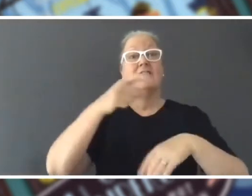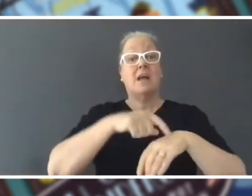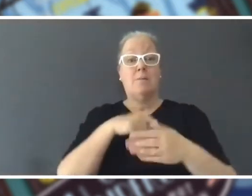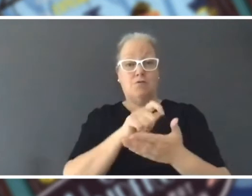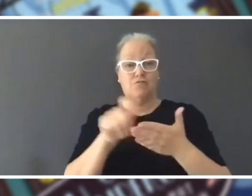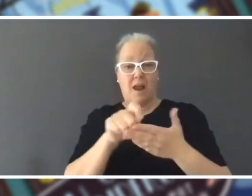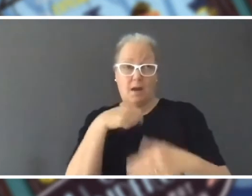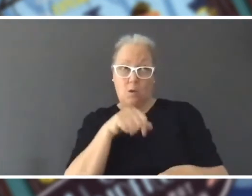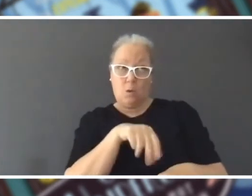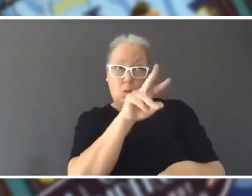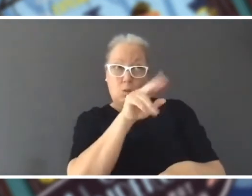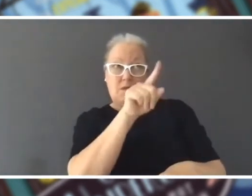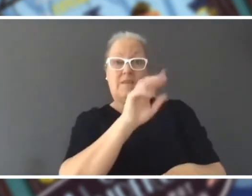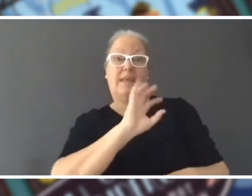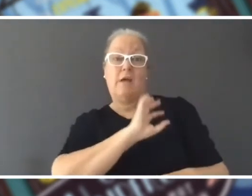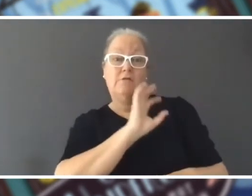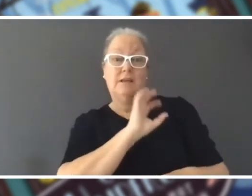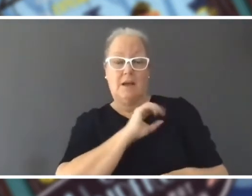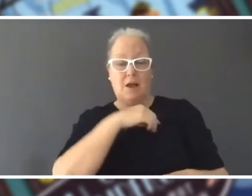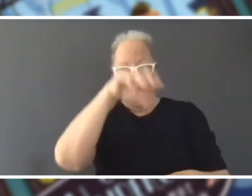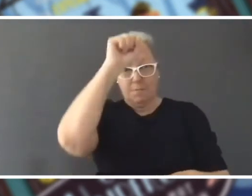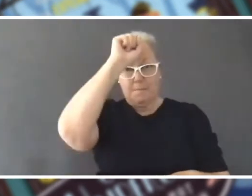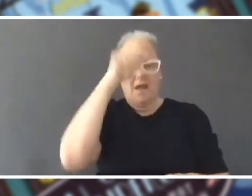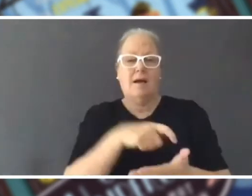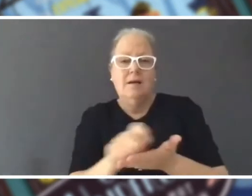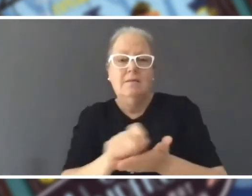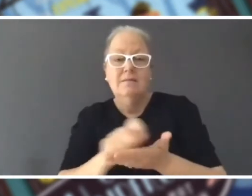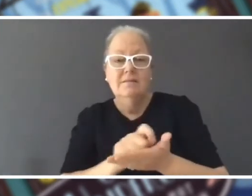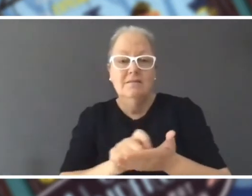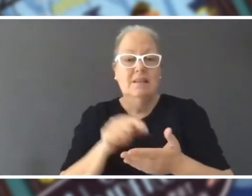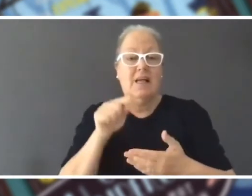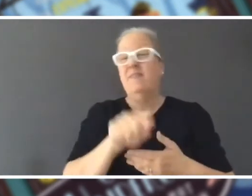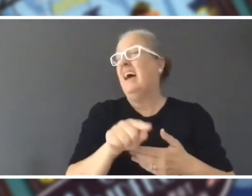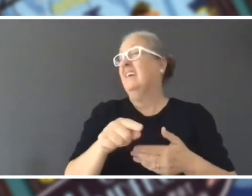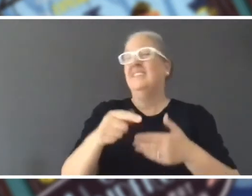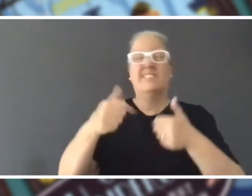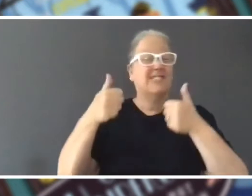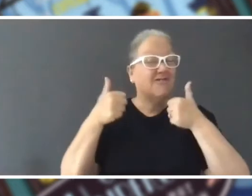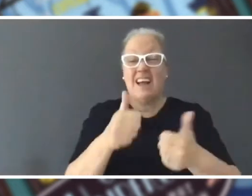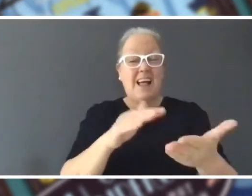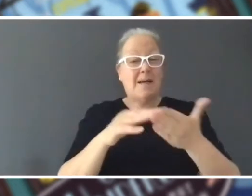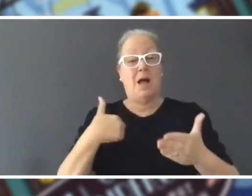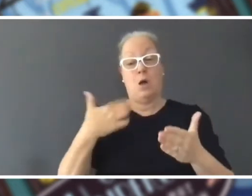characters and I remember them, it's the coolest thing I've ever done and I want to do it for everything from now on.